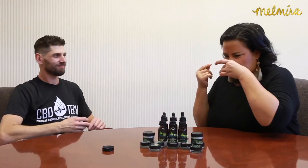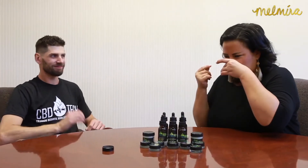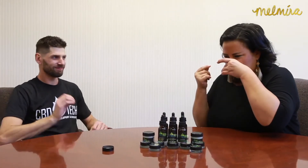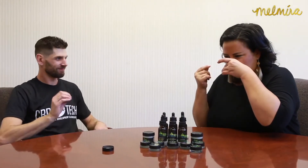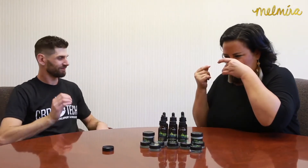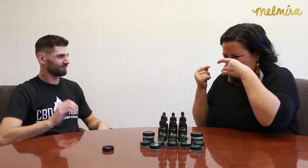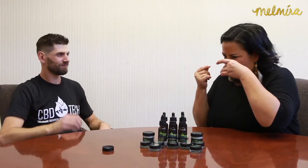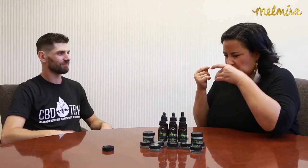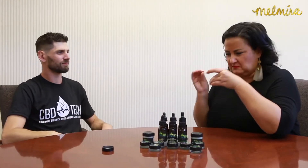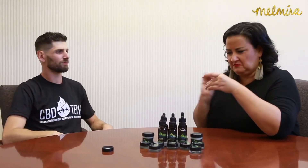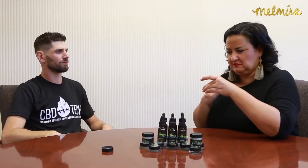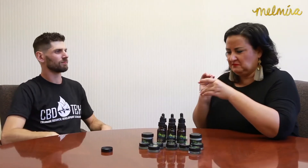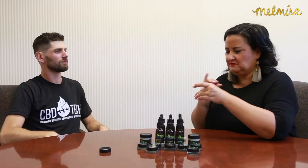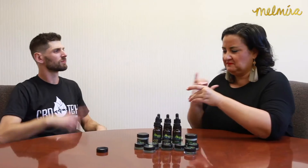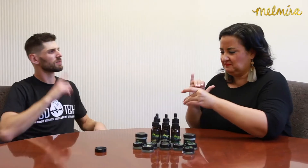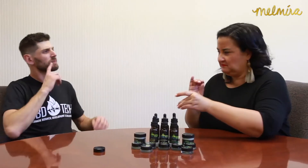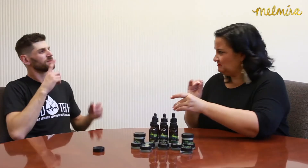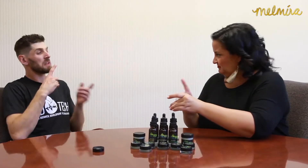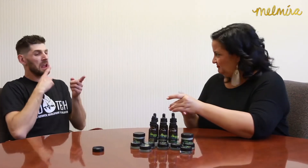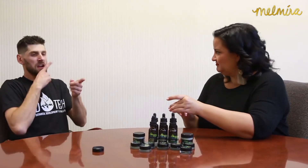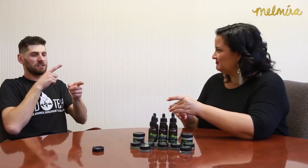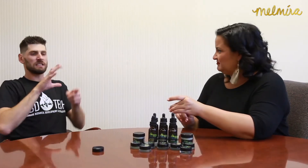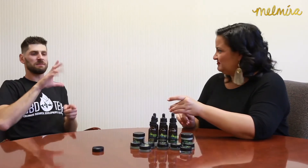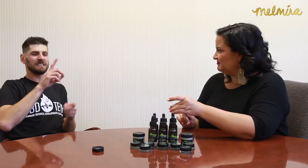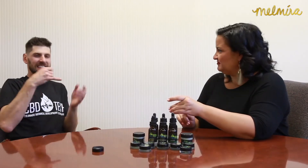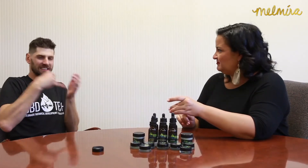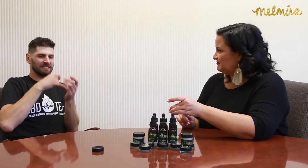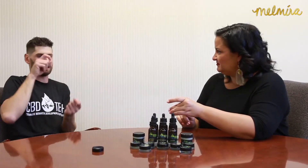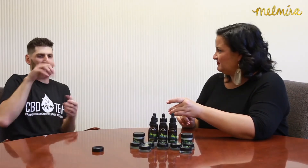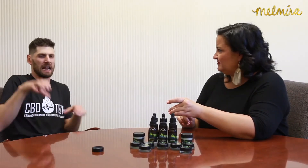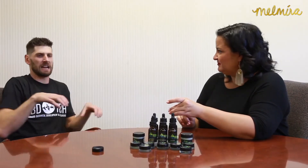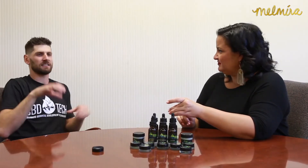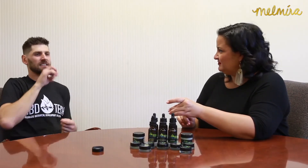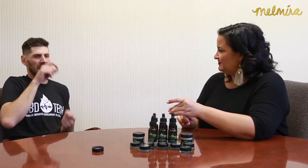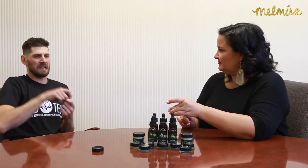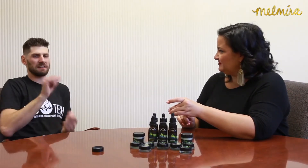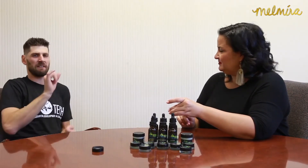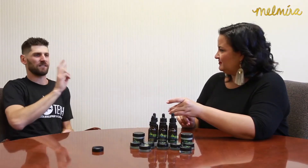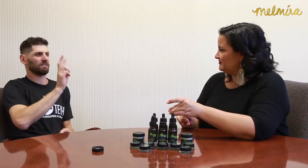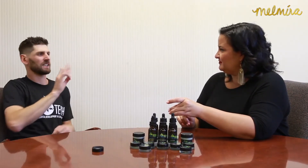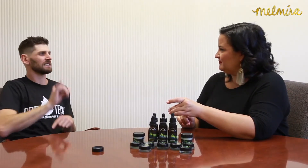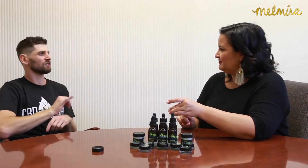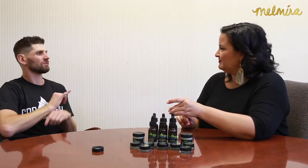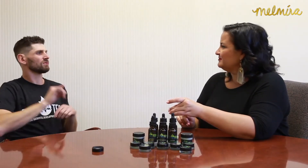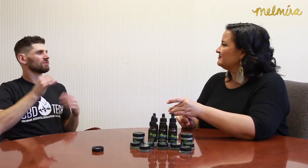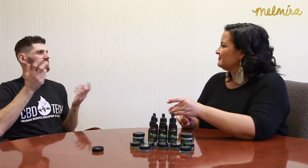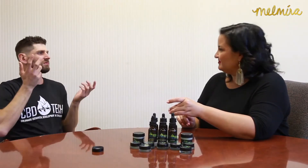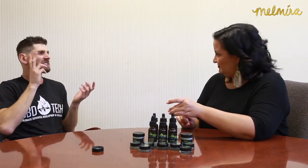And no smell either. No. Hmm, nothing, okay. CBD acts exactly like a vitamin.